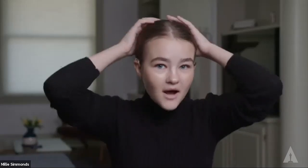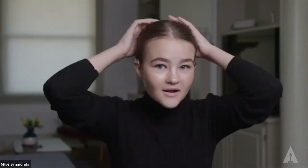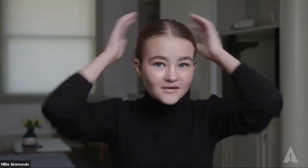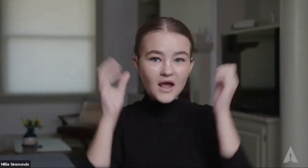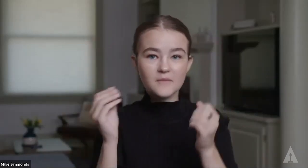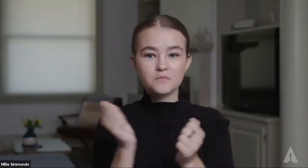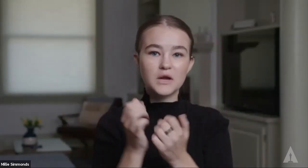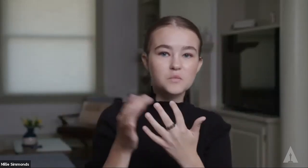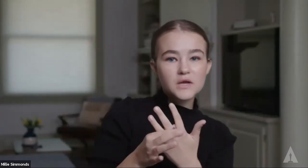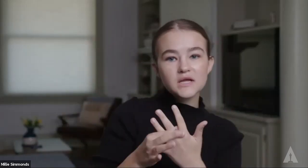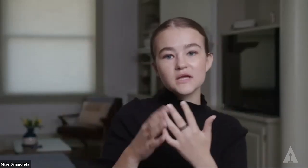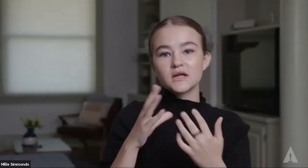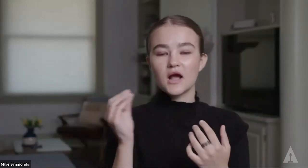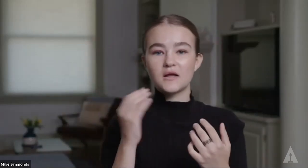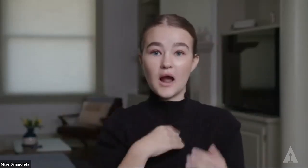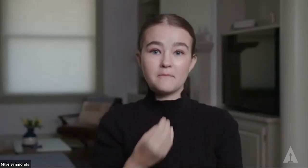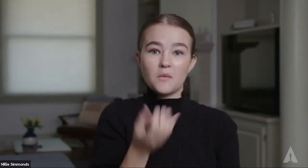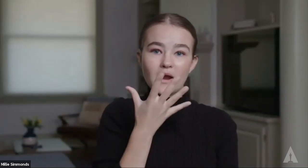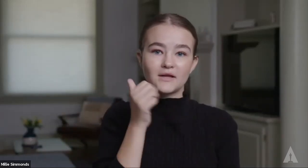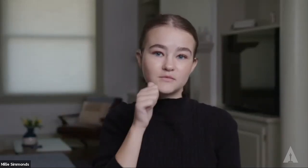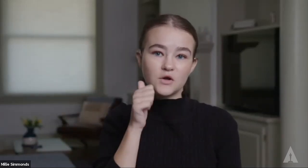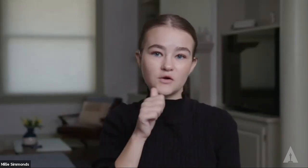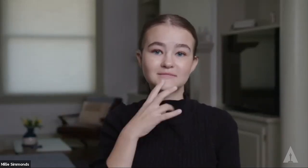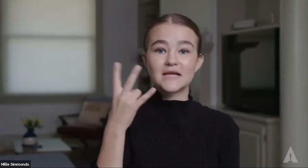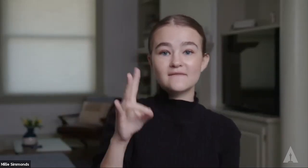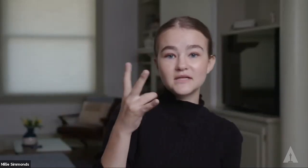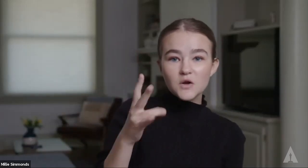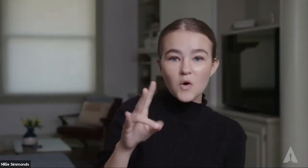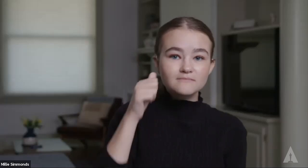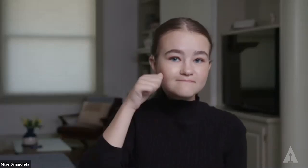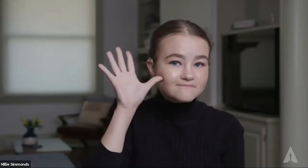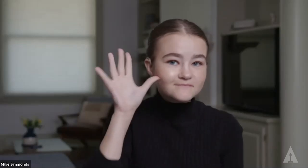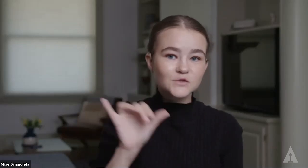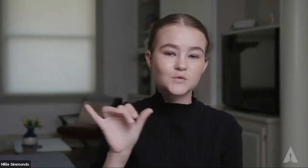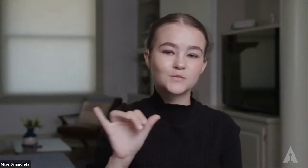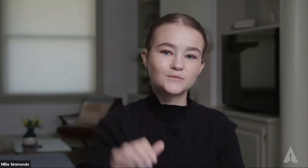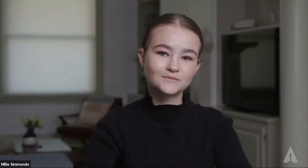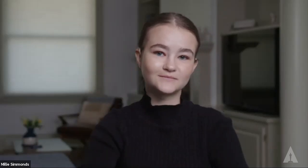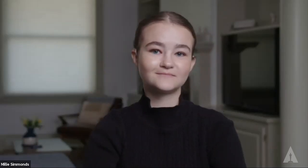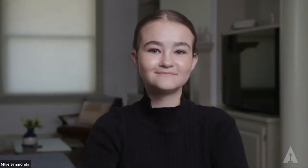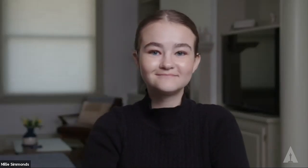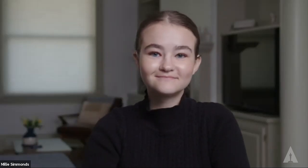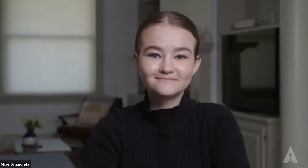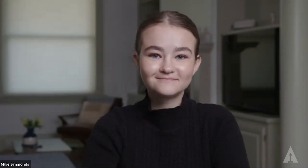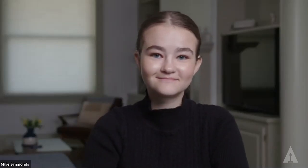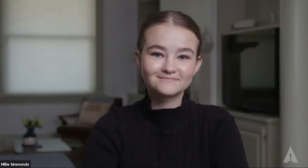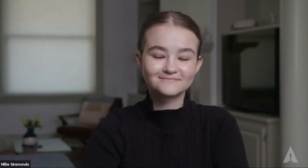and my hair is pulled back in a low bun. I'm wearing a ring. I'm a Caucasian 17-year-old female who is profoundly deaf.